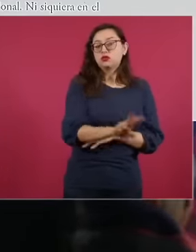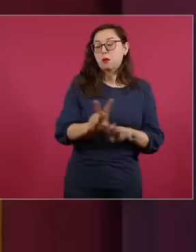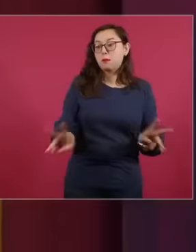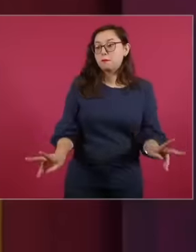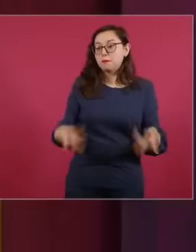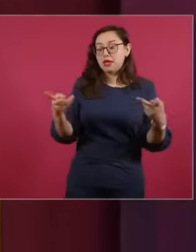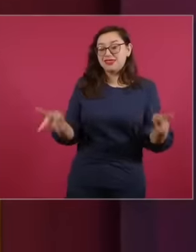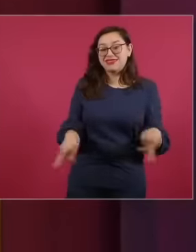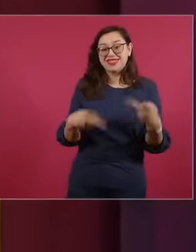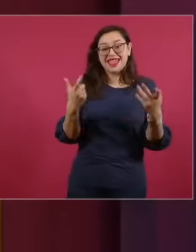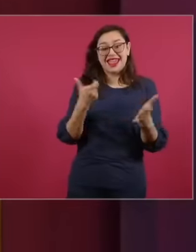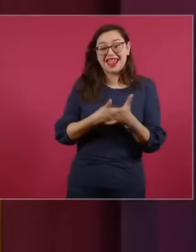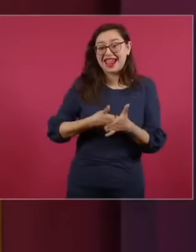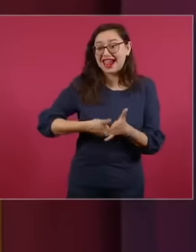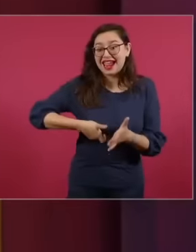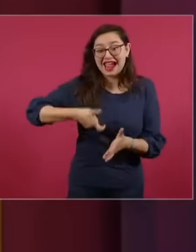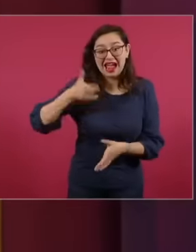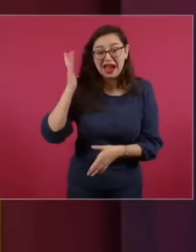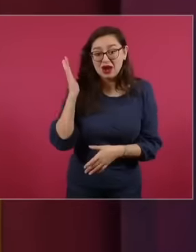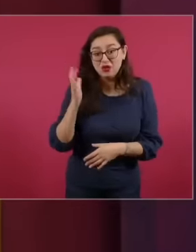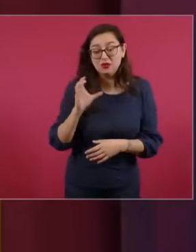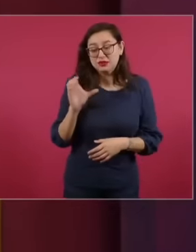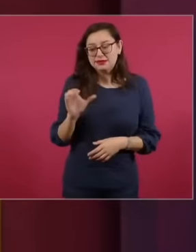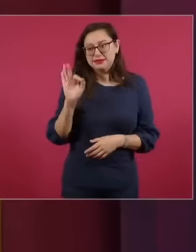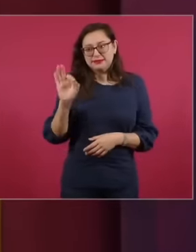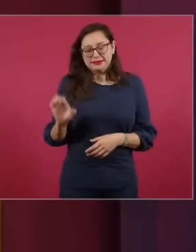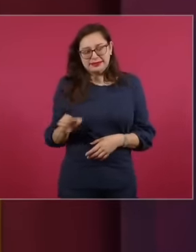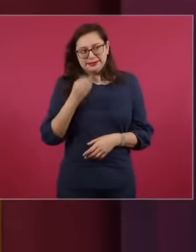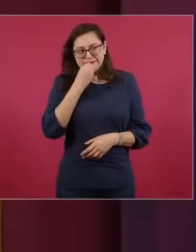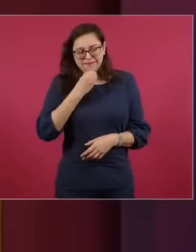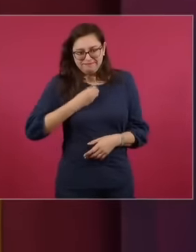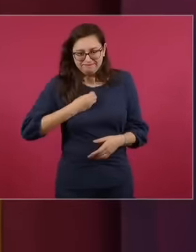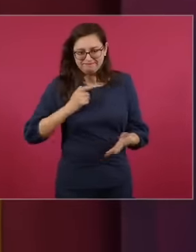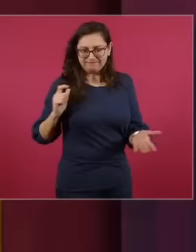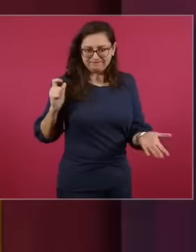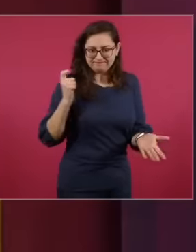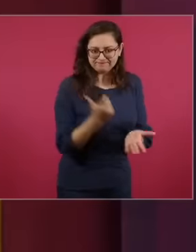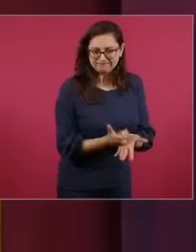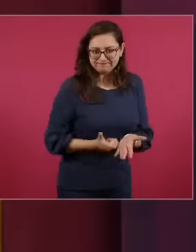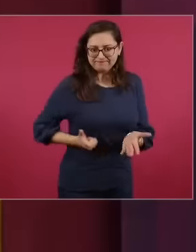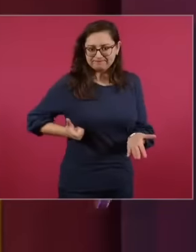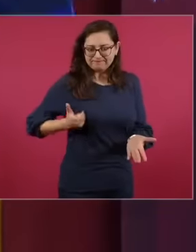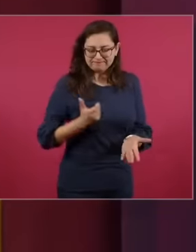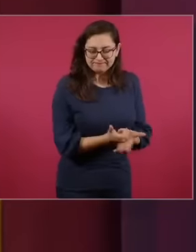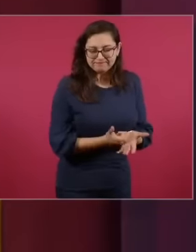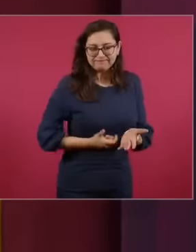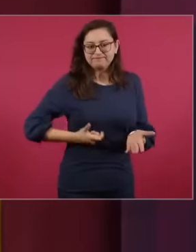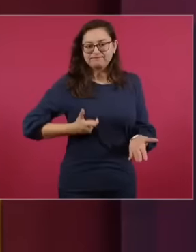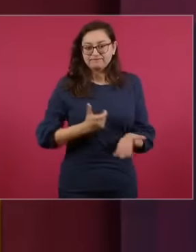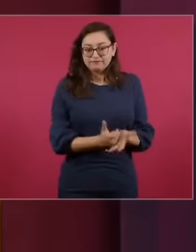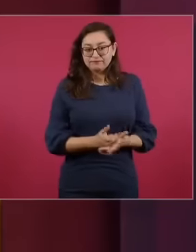country with the new energy policy launched